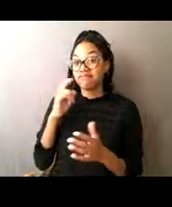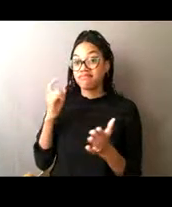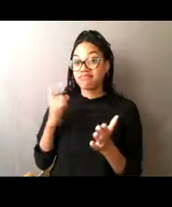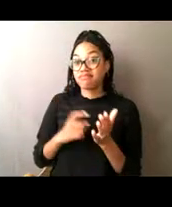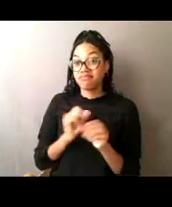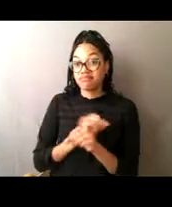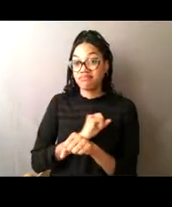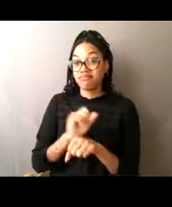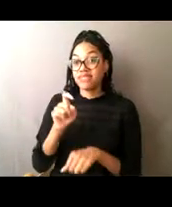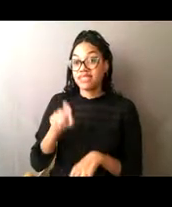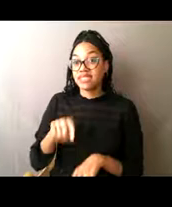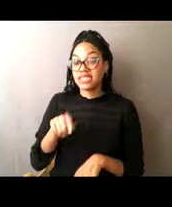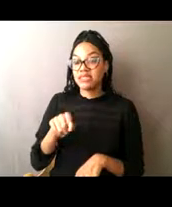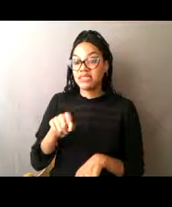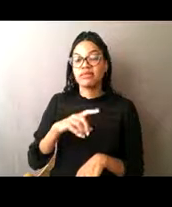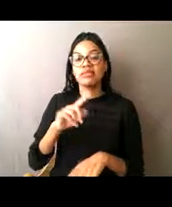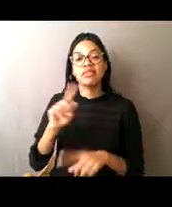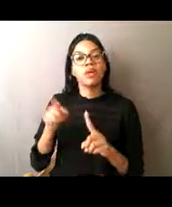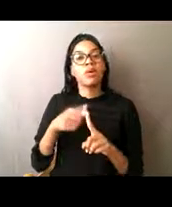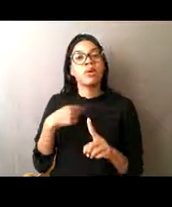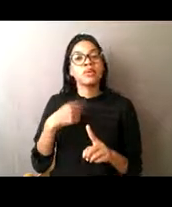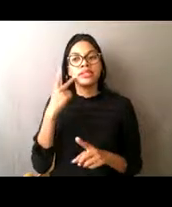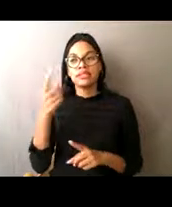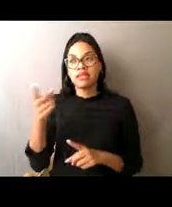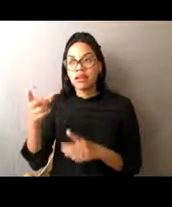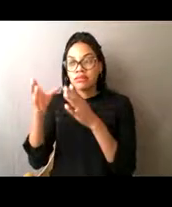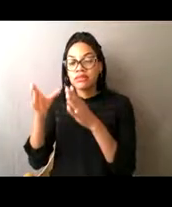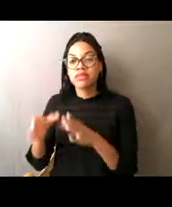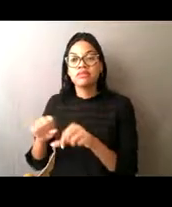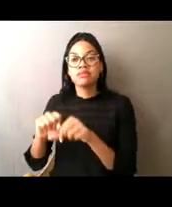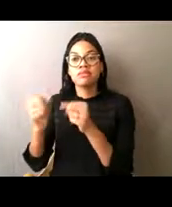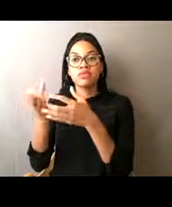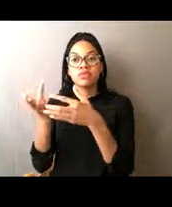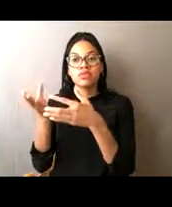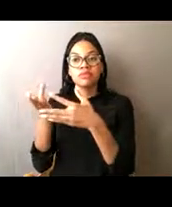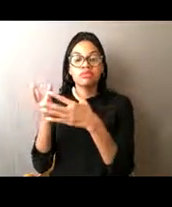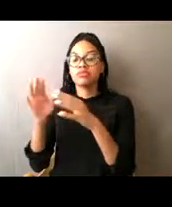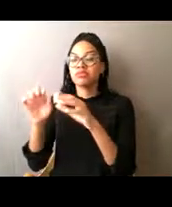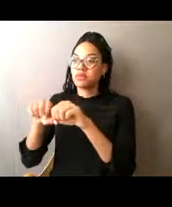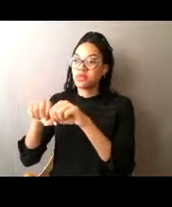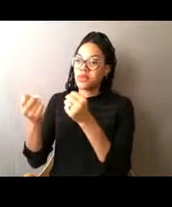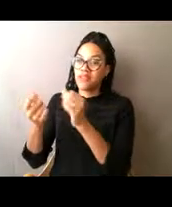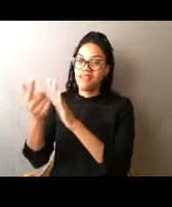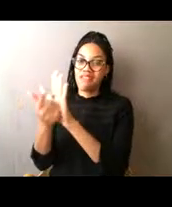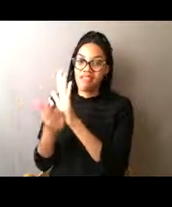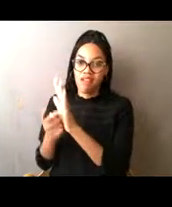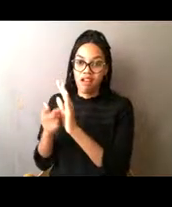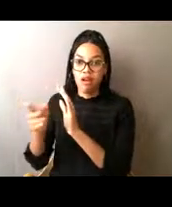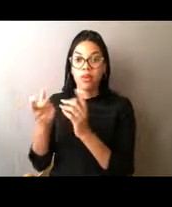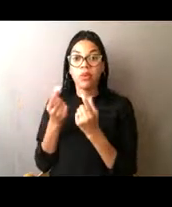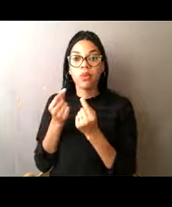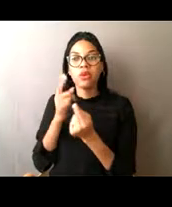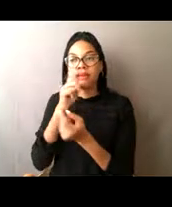about people who have broken the rules, we conduct investigations into those,